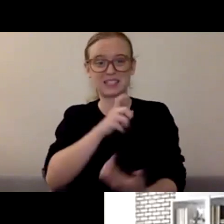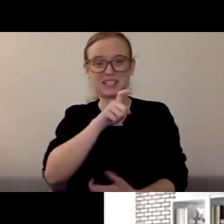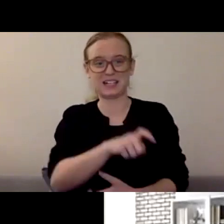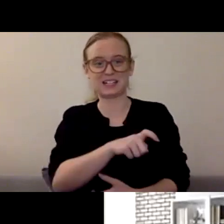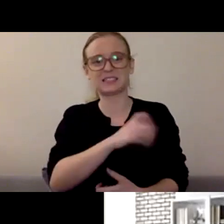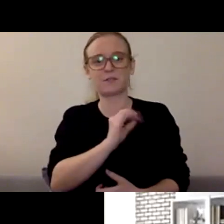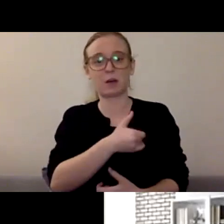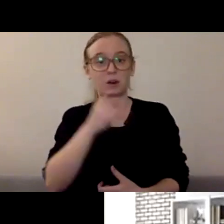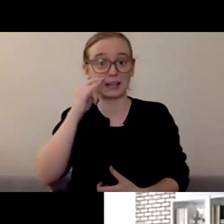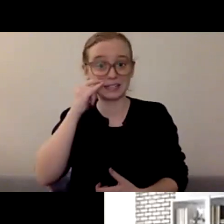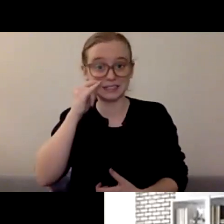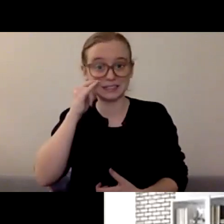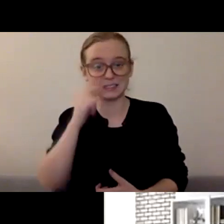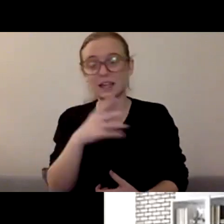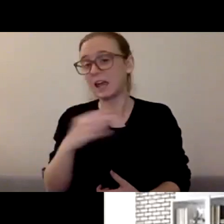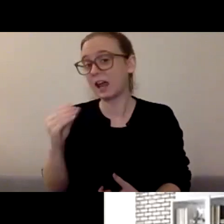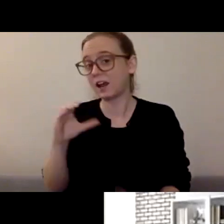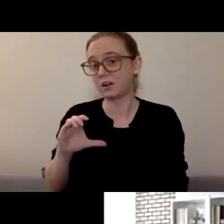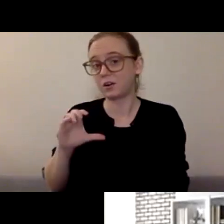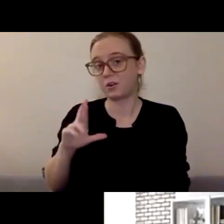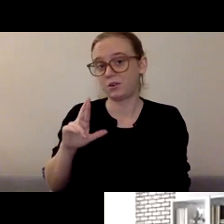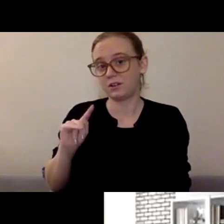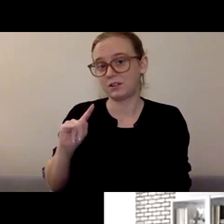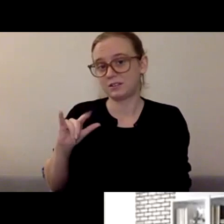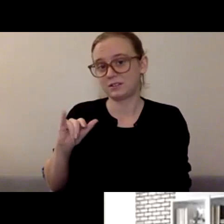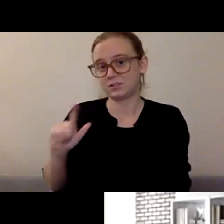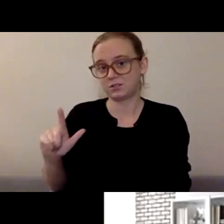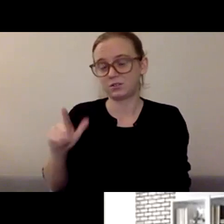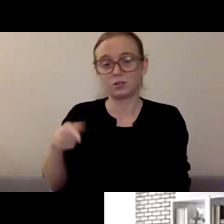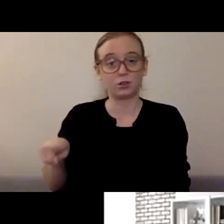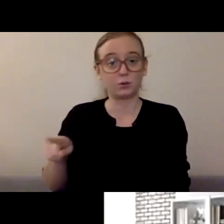of sort of you're getting stuck in one thought